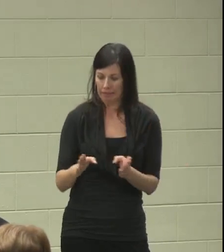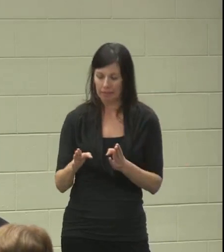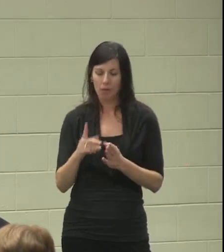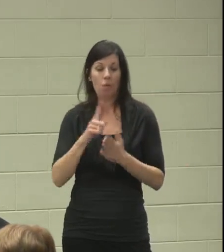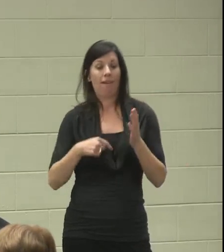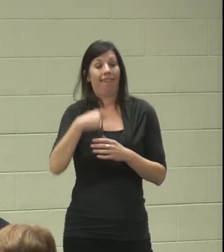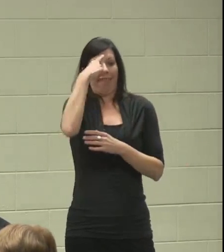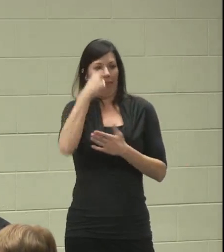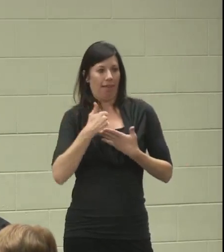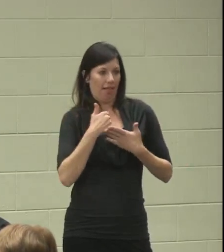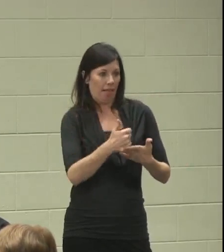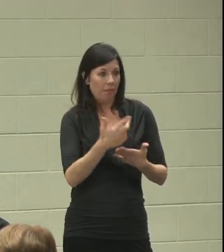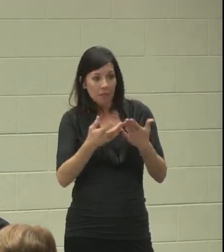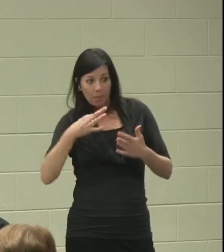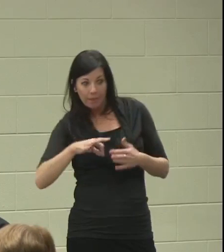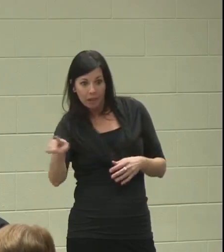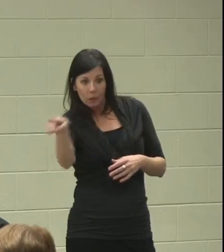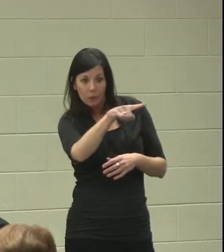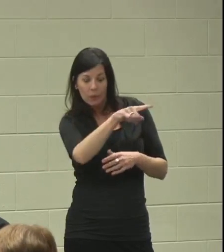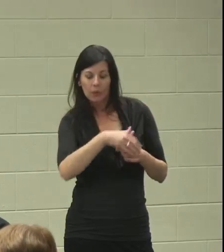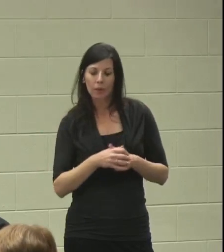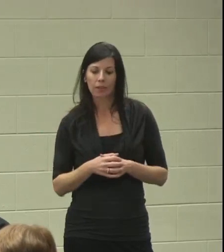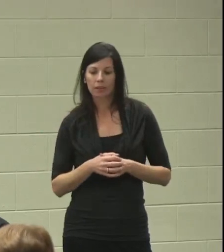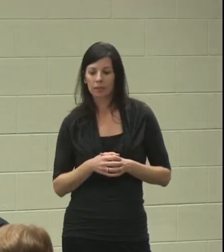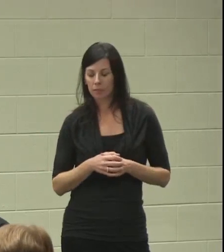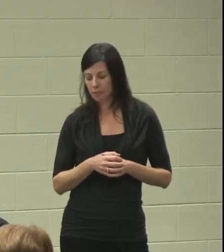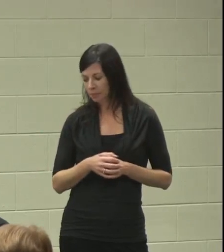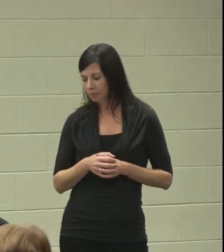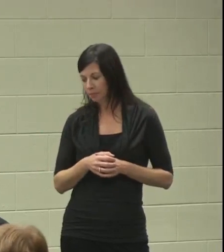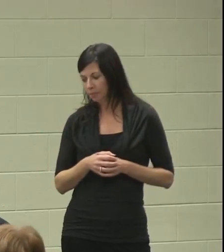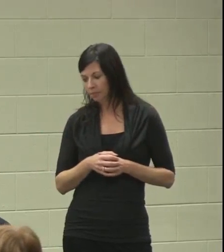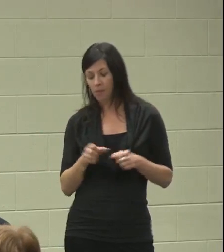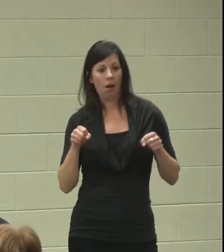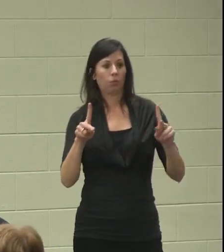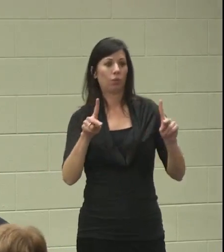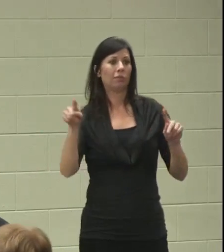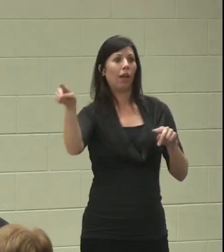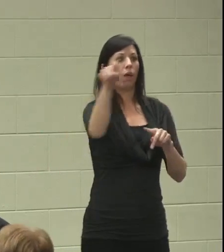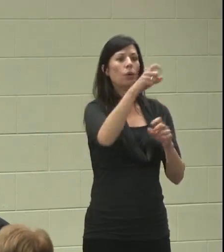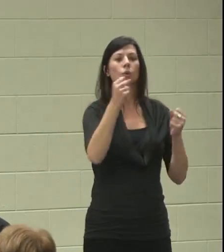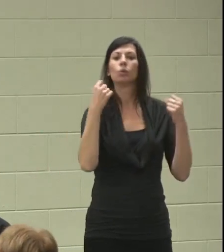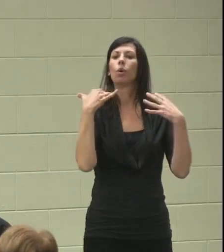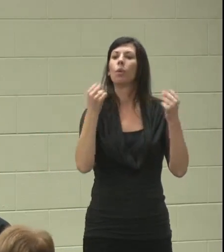and what would benefit you guys. There's so many opportunities out there. It's just a matter of talking to your teachers,